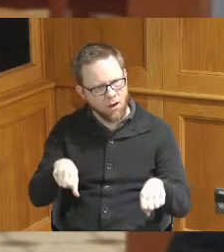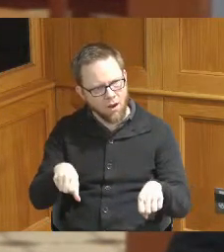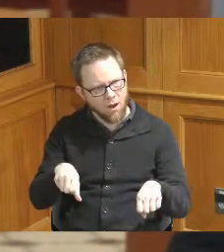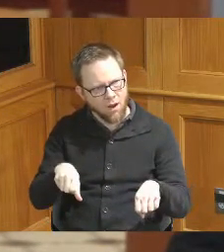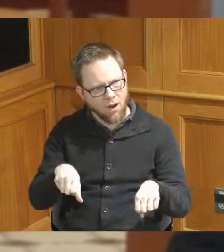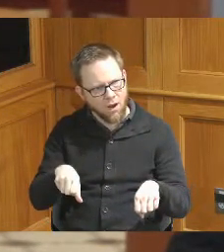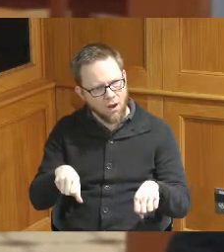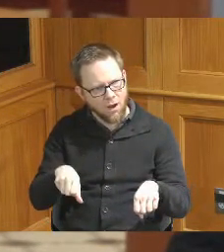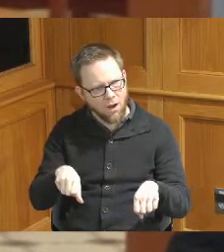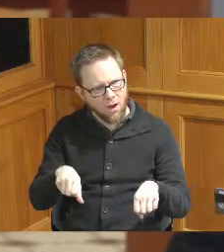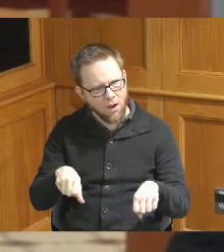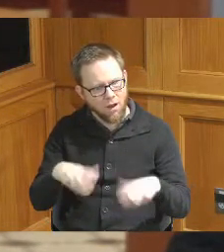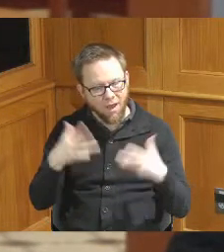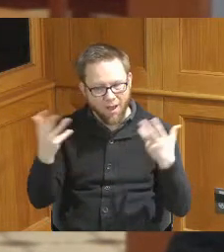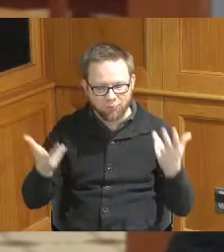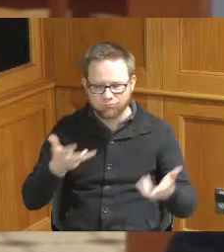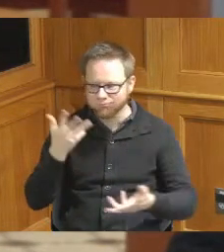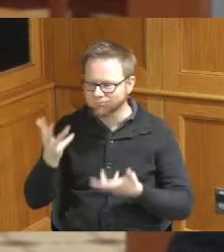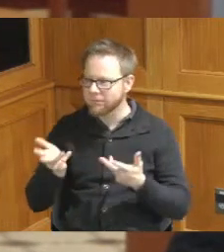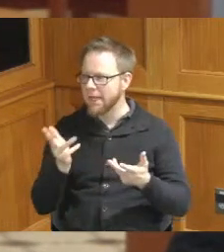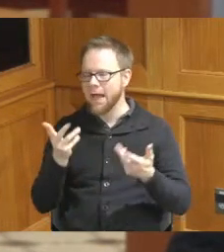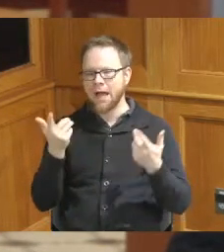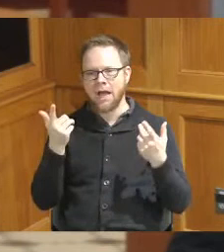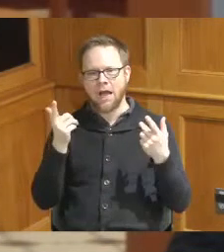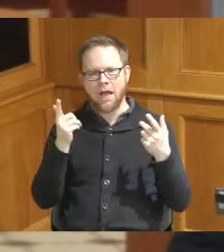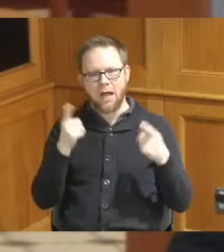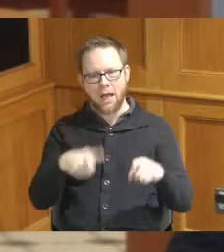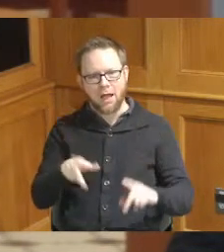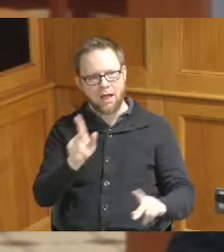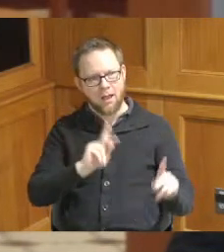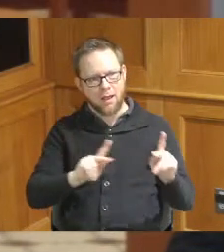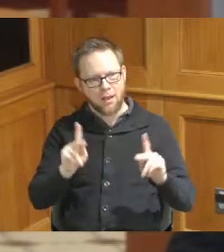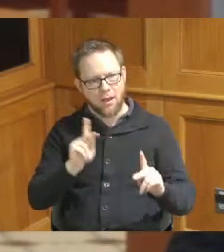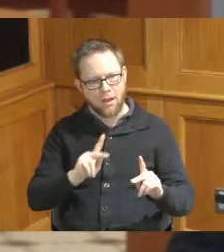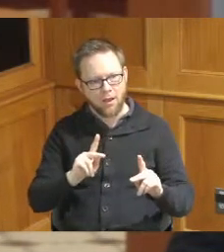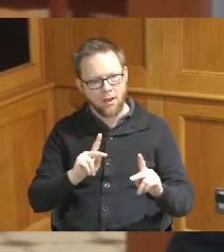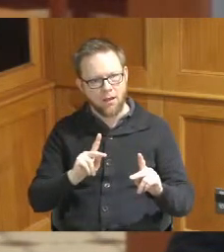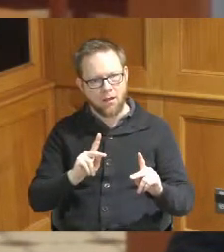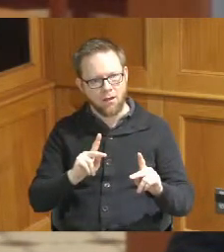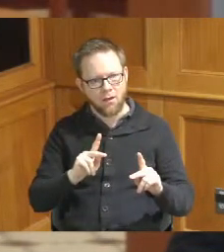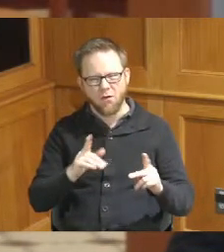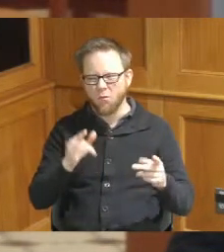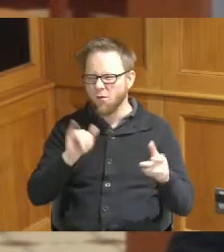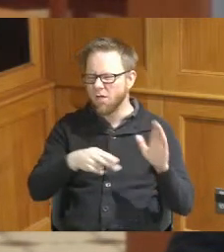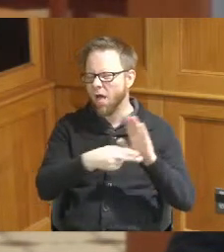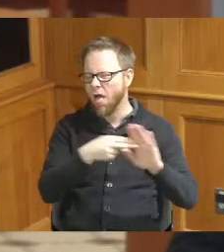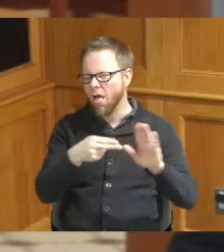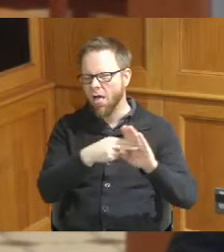hopefully where people that the problem that they say of what they classify people on these these